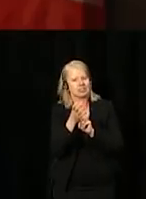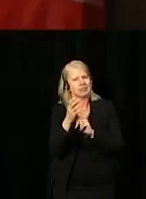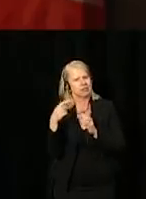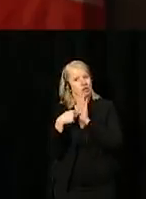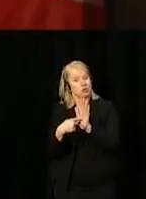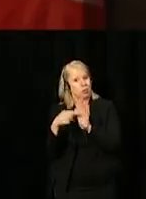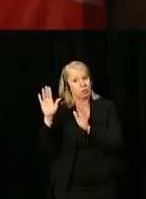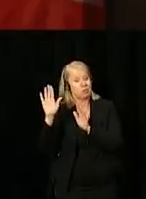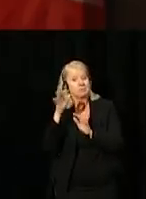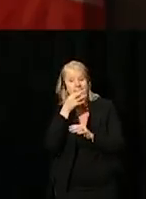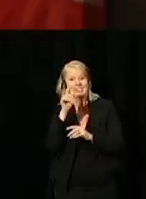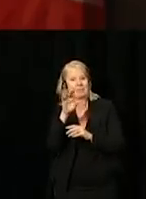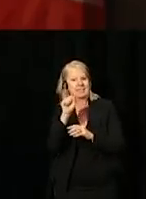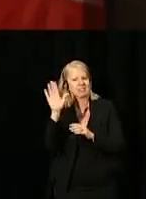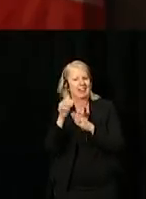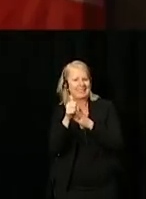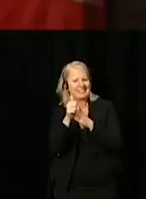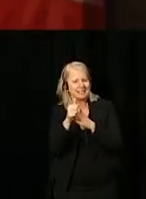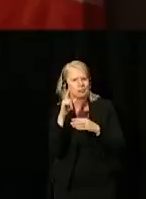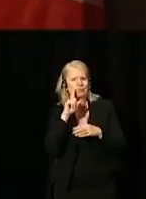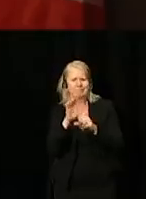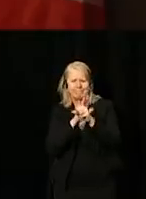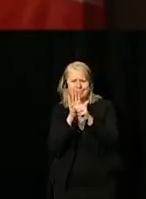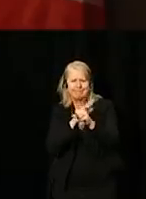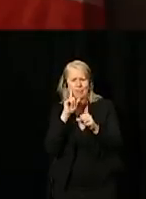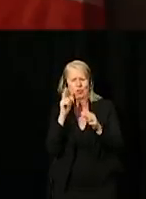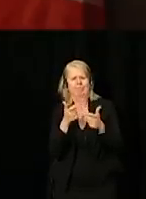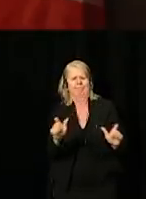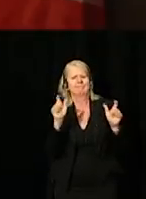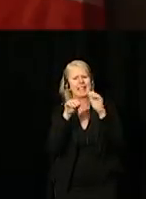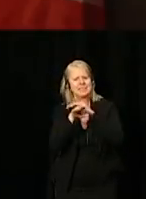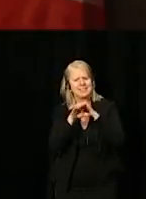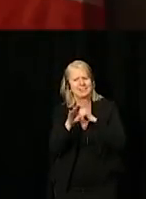By working with all departments to advocate for greater accessibility within public service,